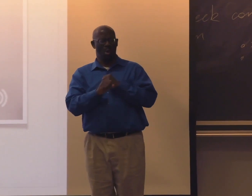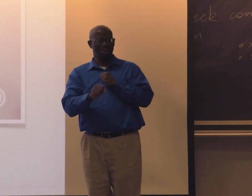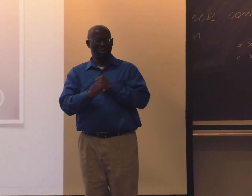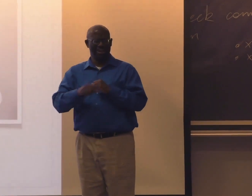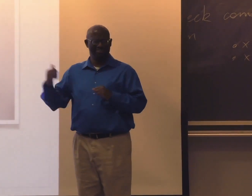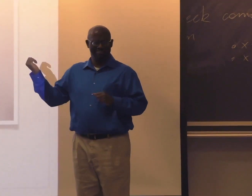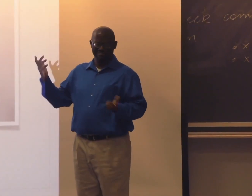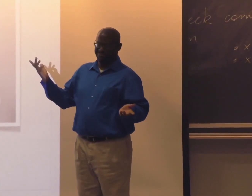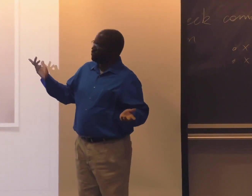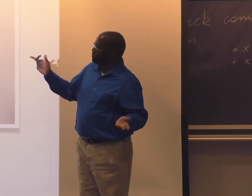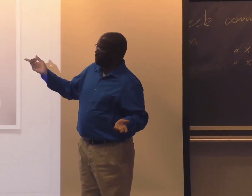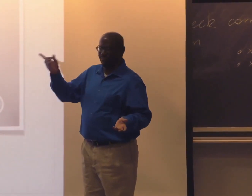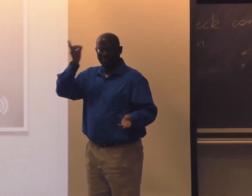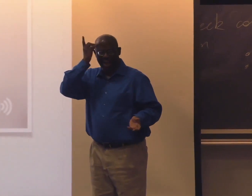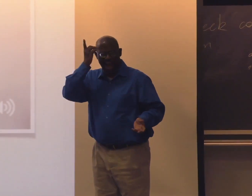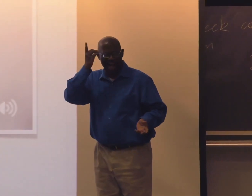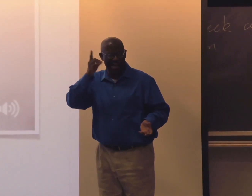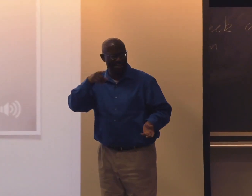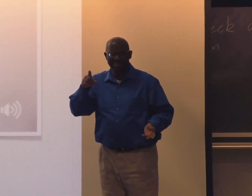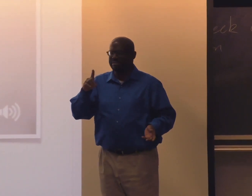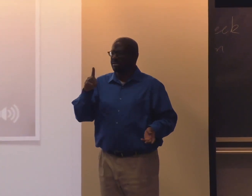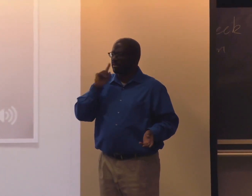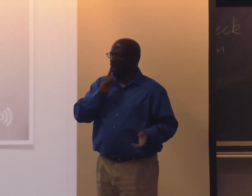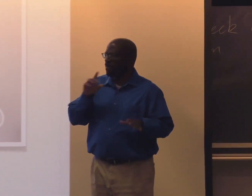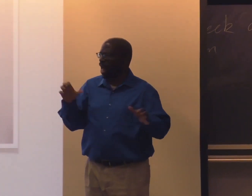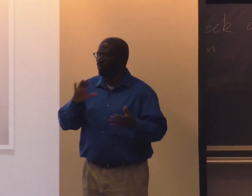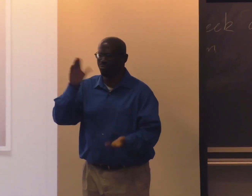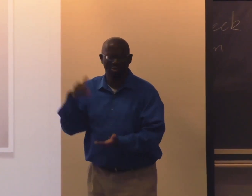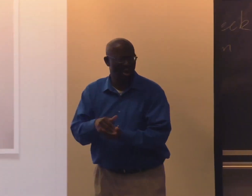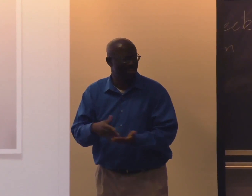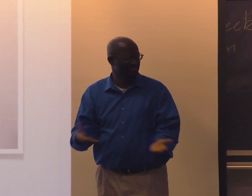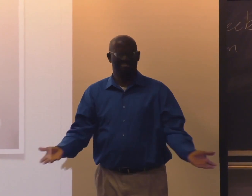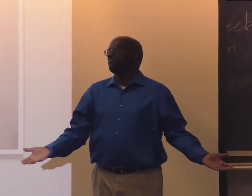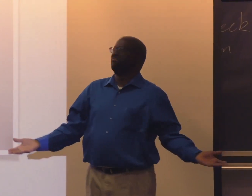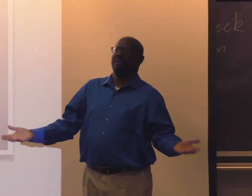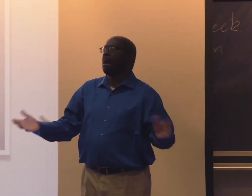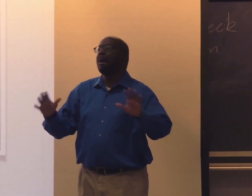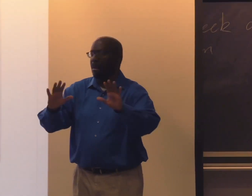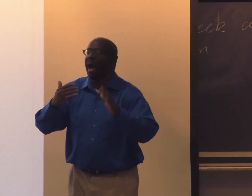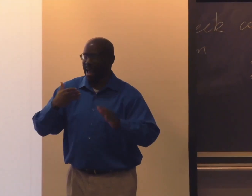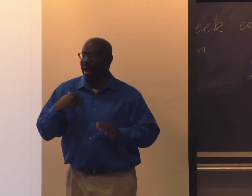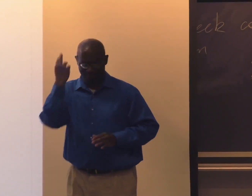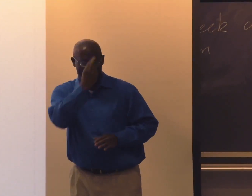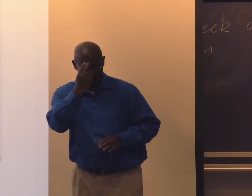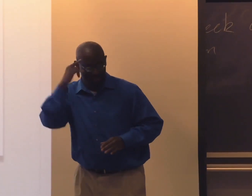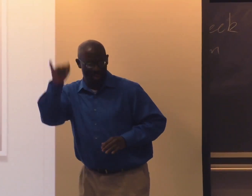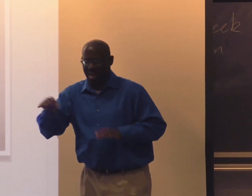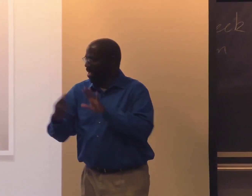You might be thinking, why did I put this video here, this commercial here? This is an event that's happening in Dallas